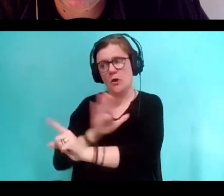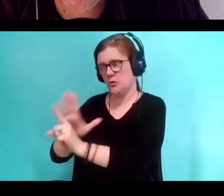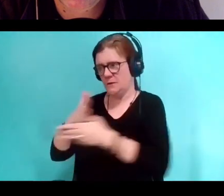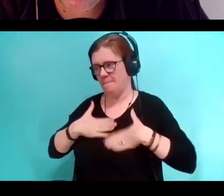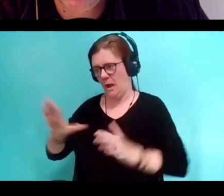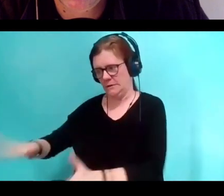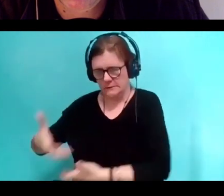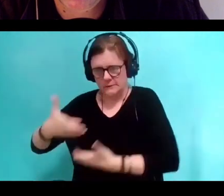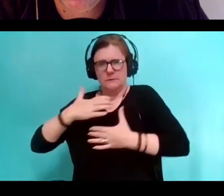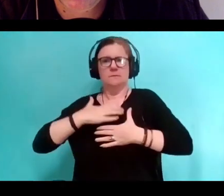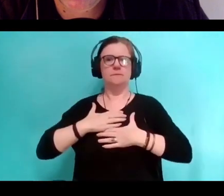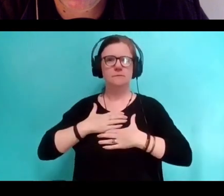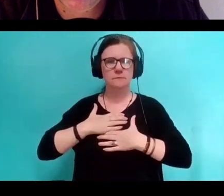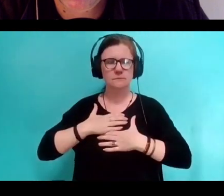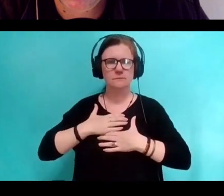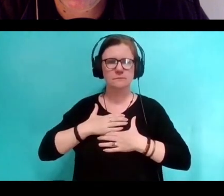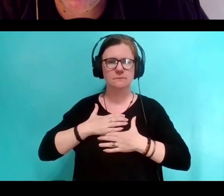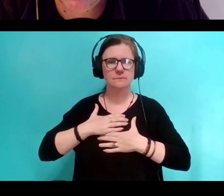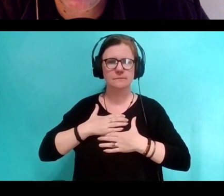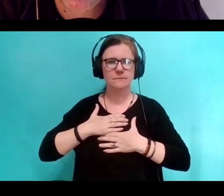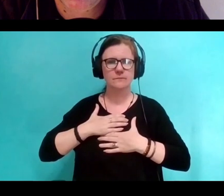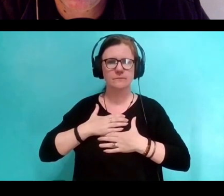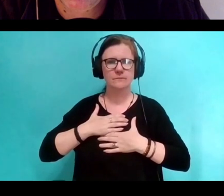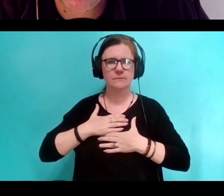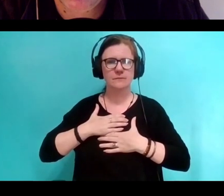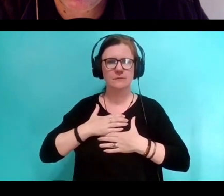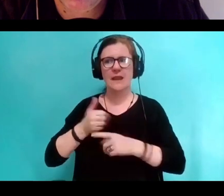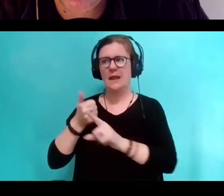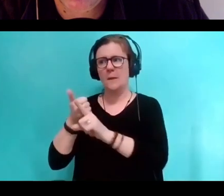And because Tim is such a profound person,